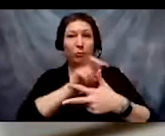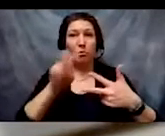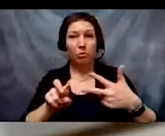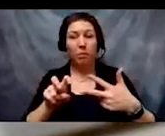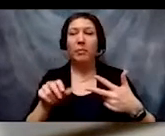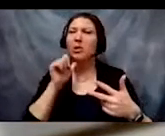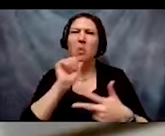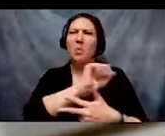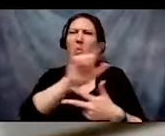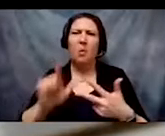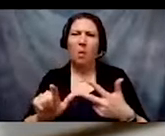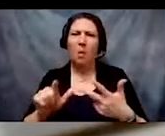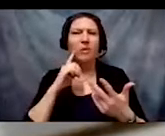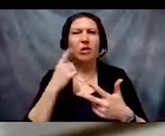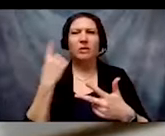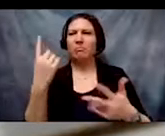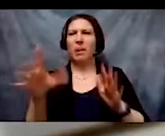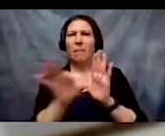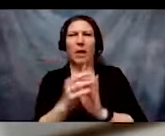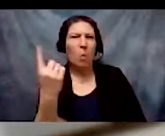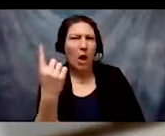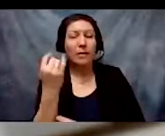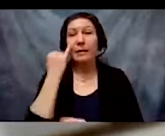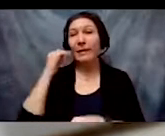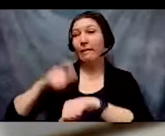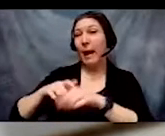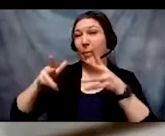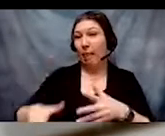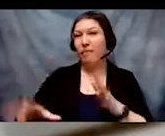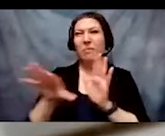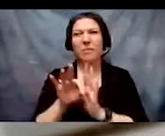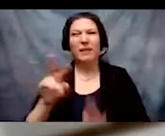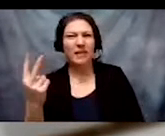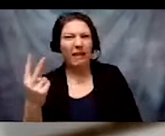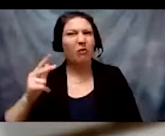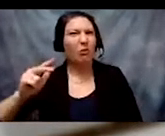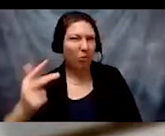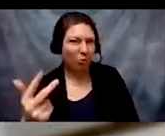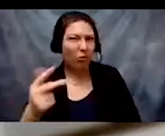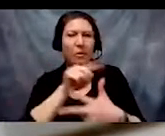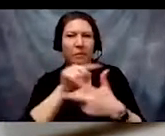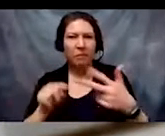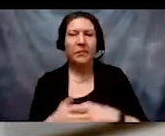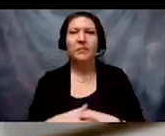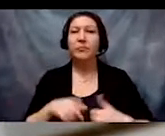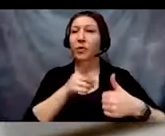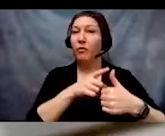just do at least one and then more if there is time. The three scenarios are: A,